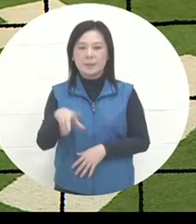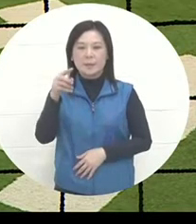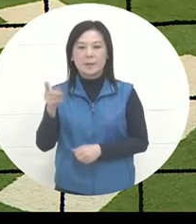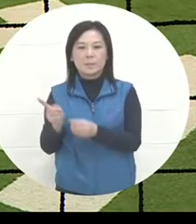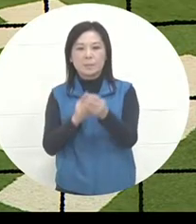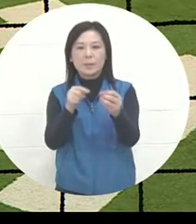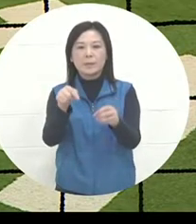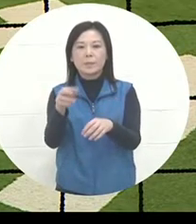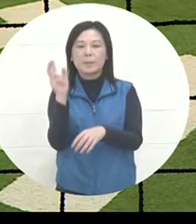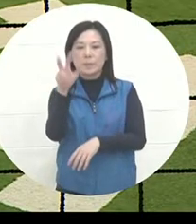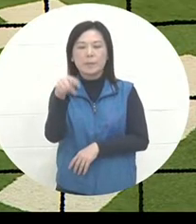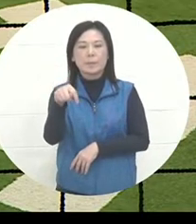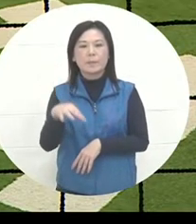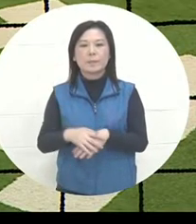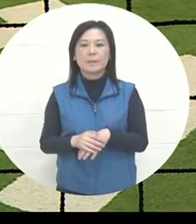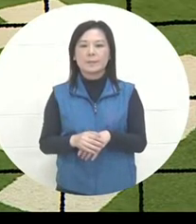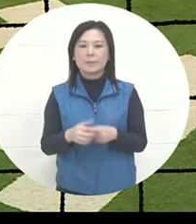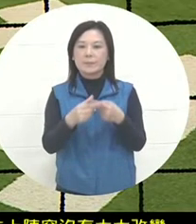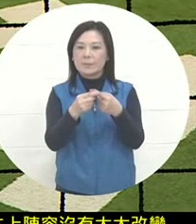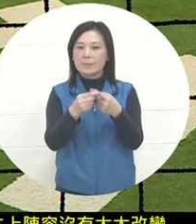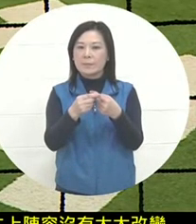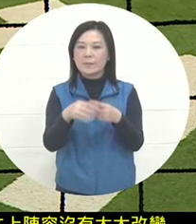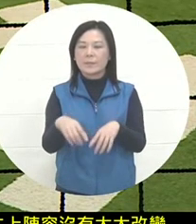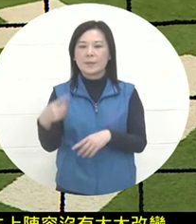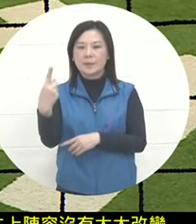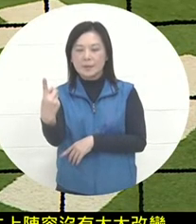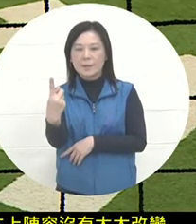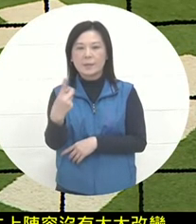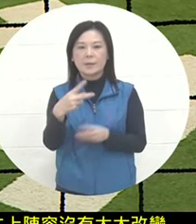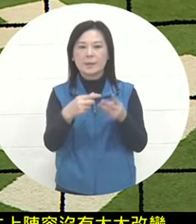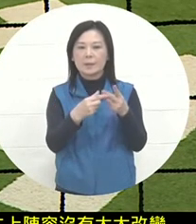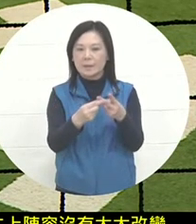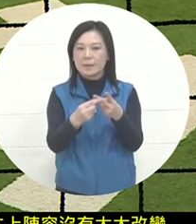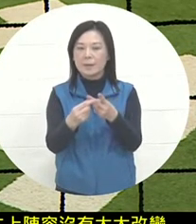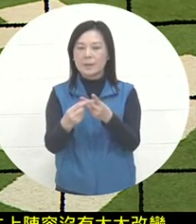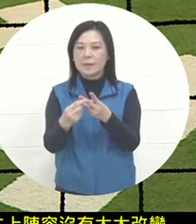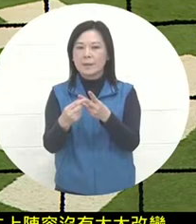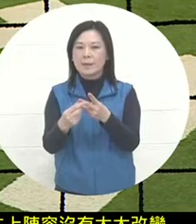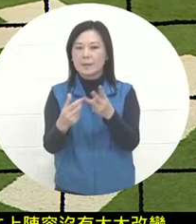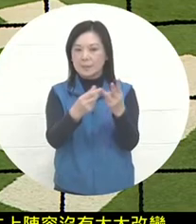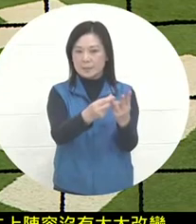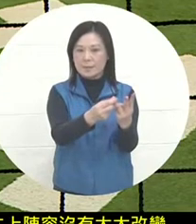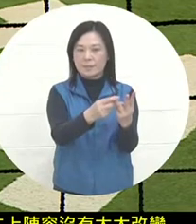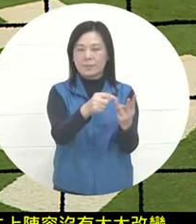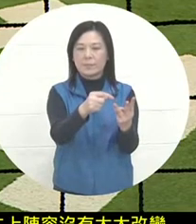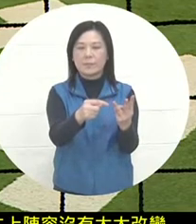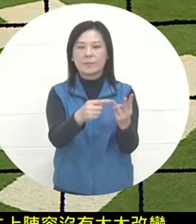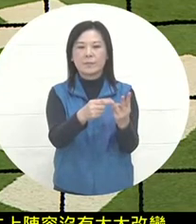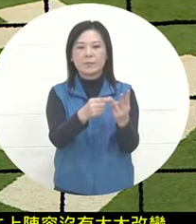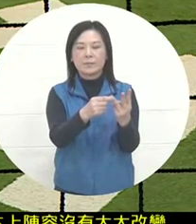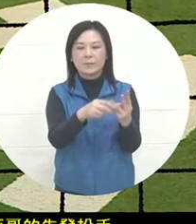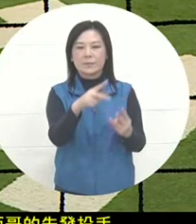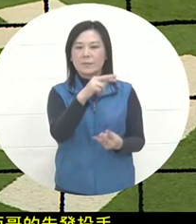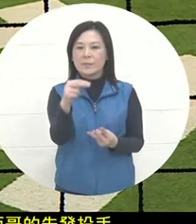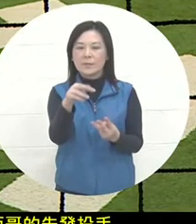pitcher arranged by the Mexican team today is valleys, which is a good match . Hegarida's